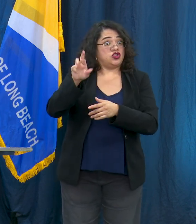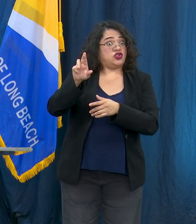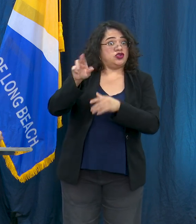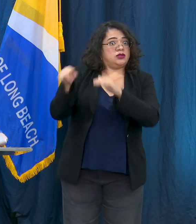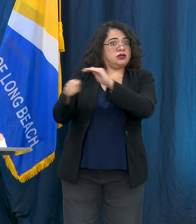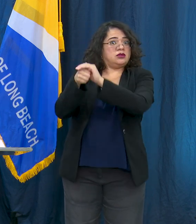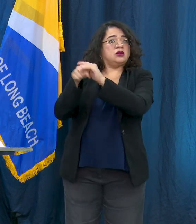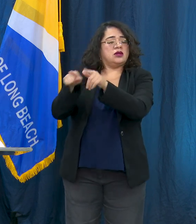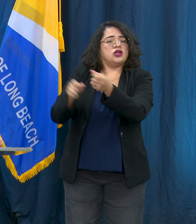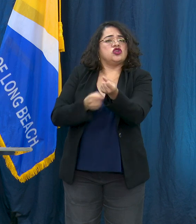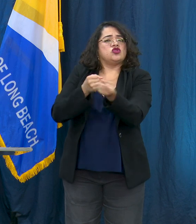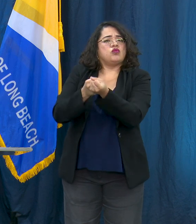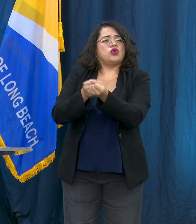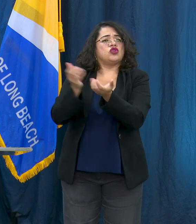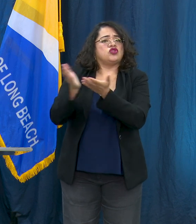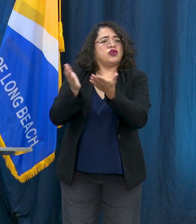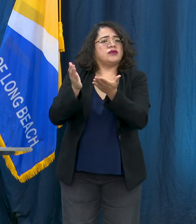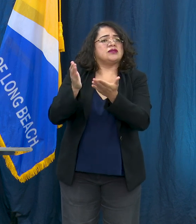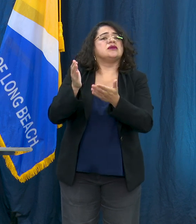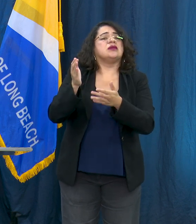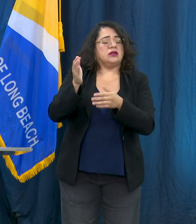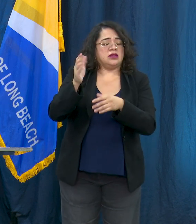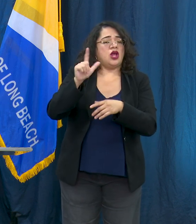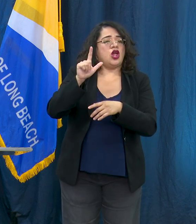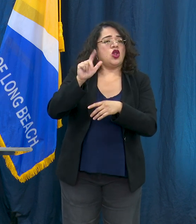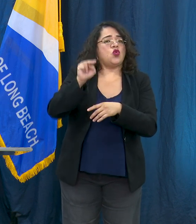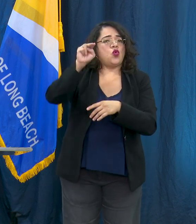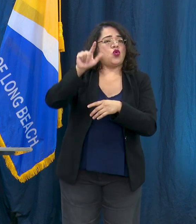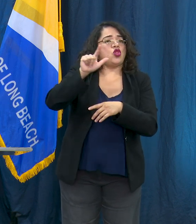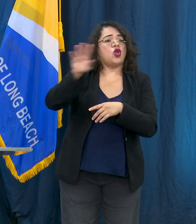in North Long Beach. So homelessness continues to be a core focus for our